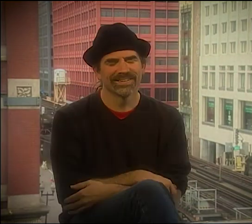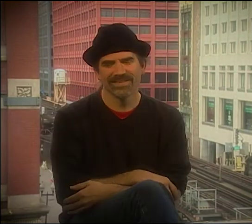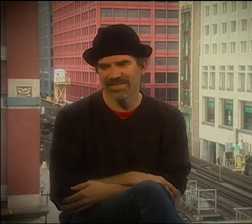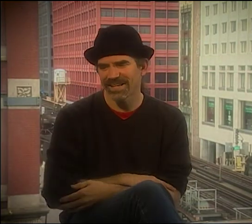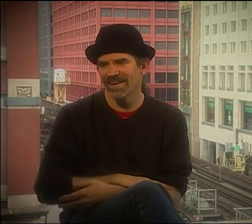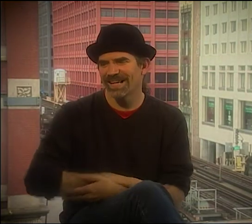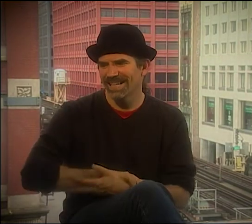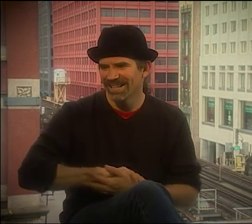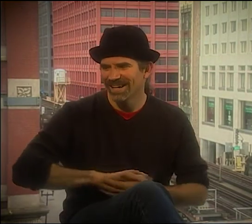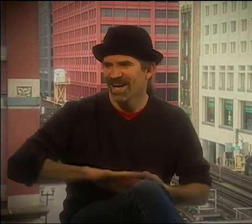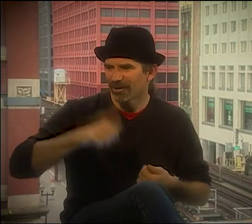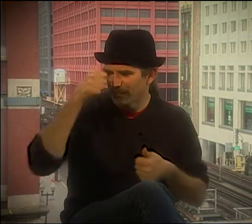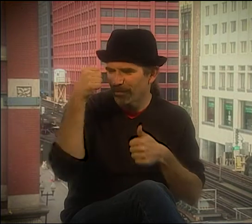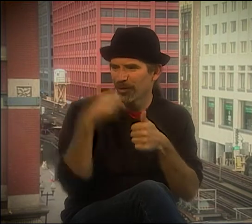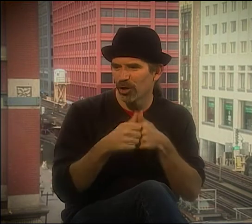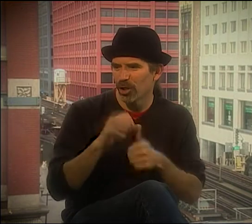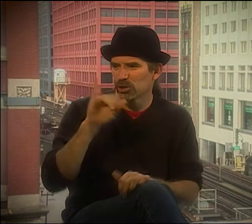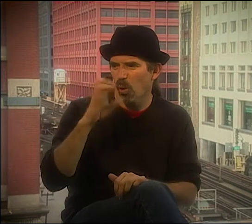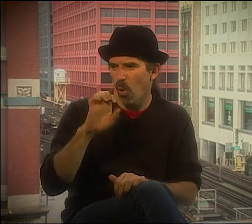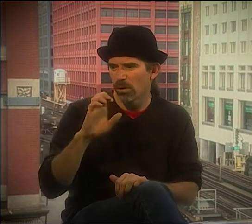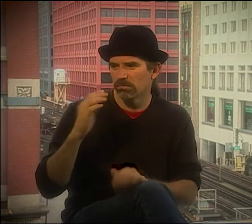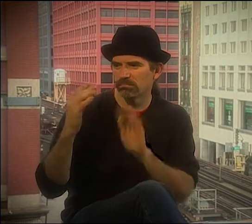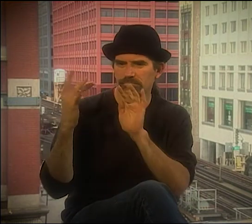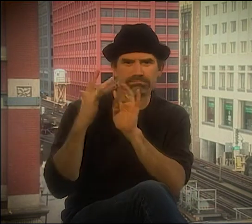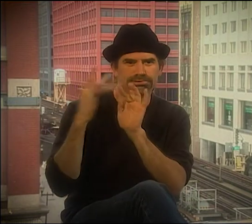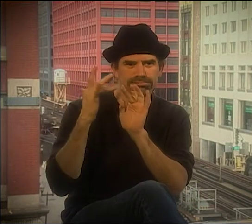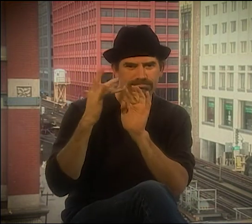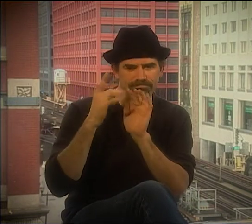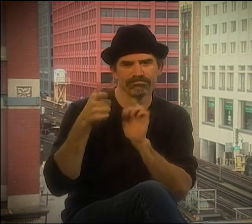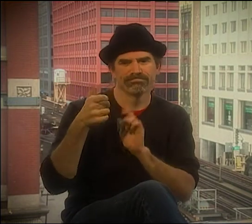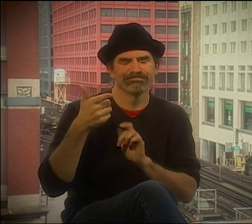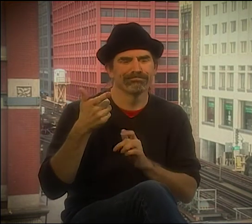IT NEEDS TO BE IN THE WORLD EVERY DAY. AND OFTEN, WE FORGET THAT.